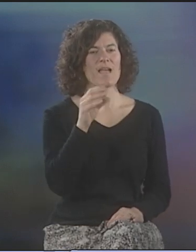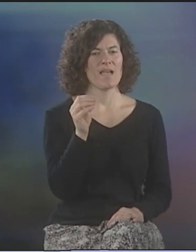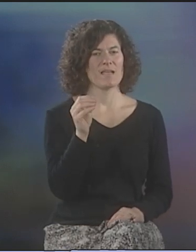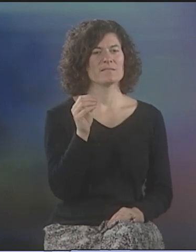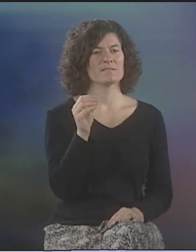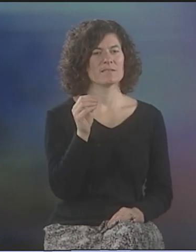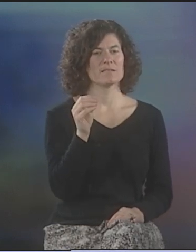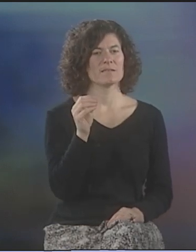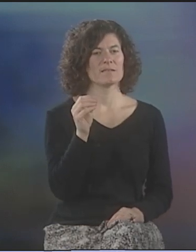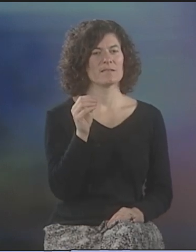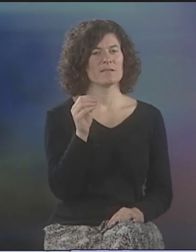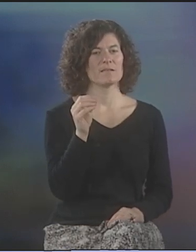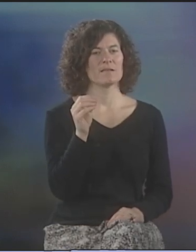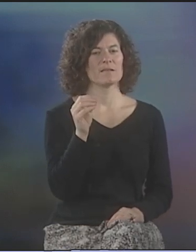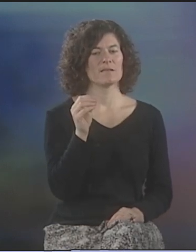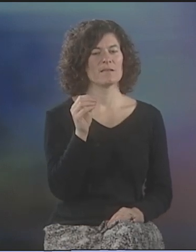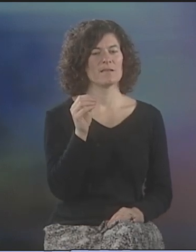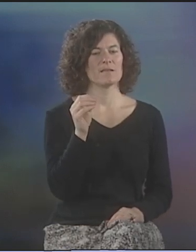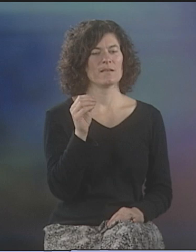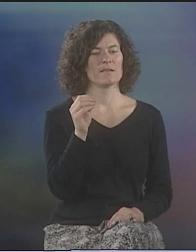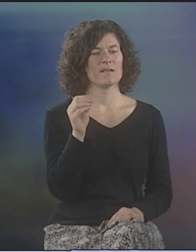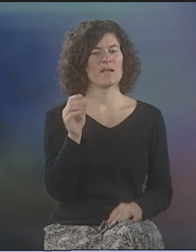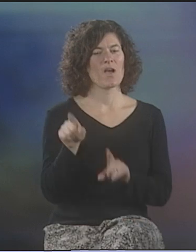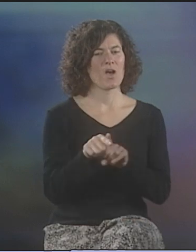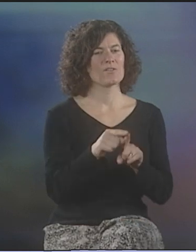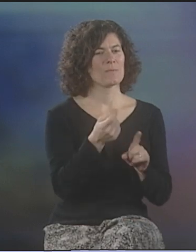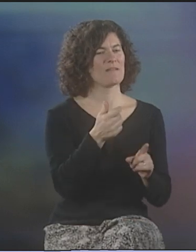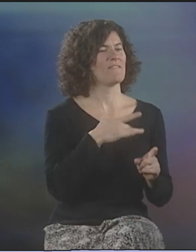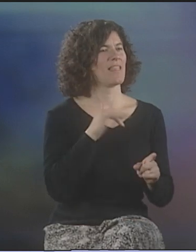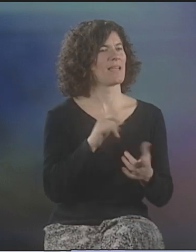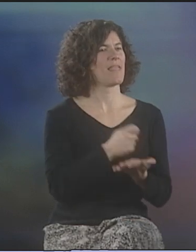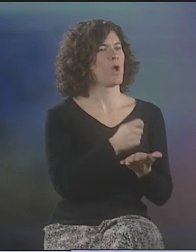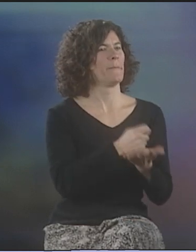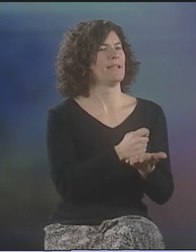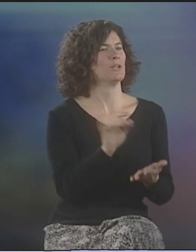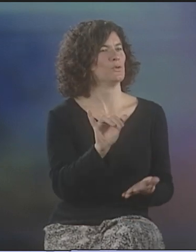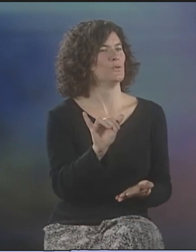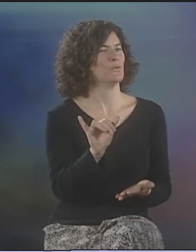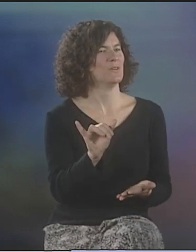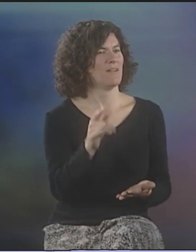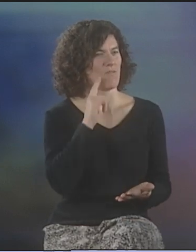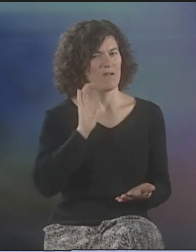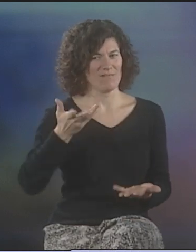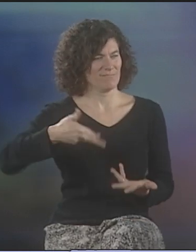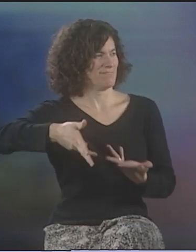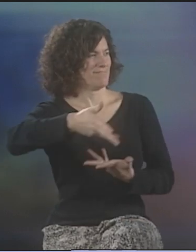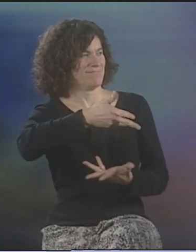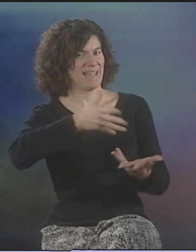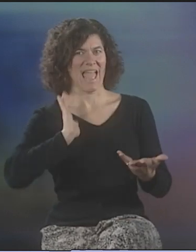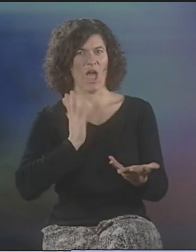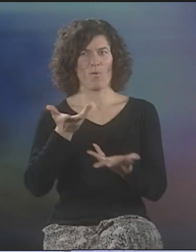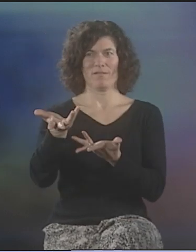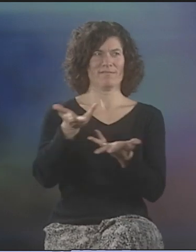AND...IT ALSO FELT THERAPEUTIC AT TIMES.